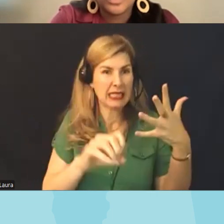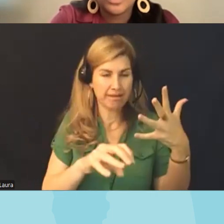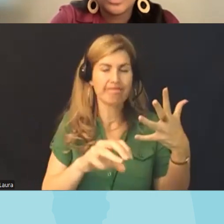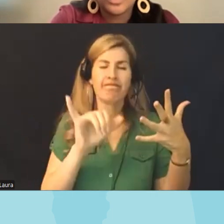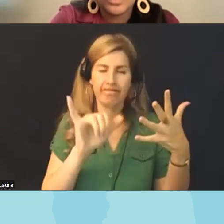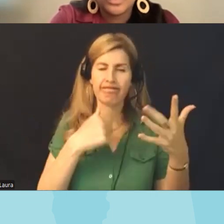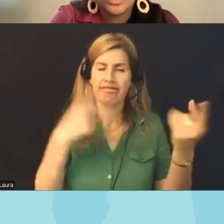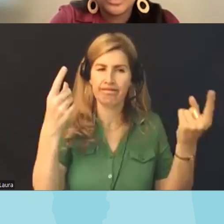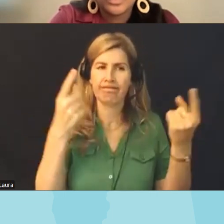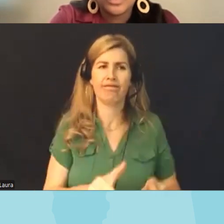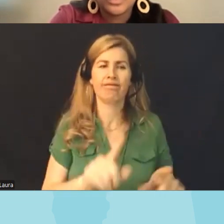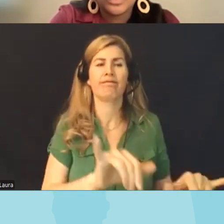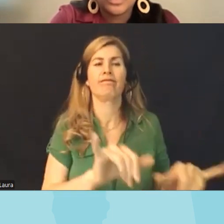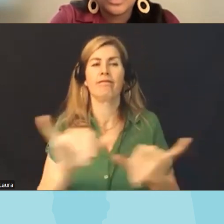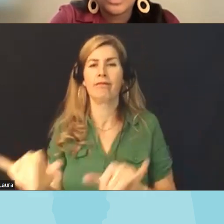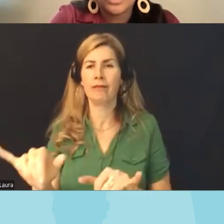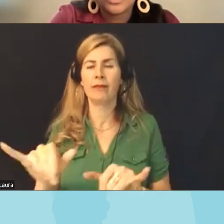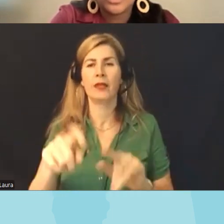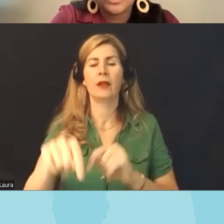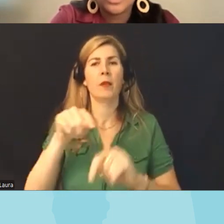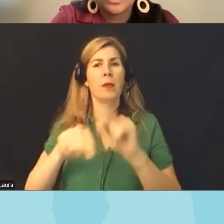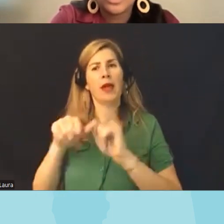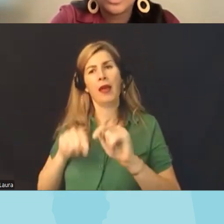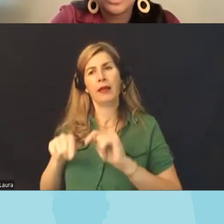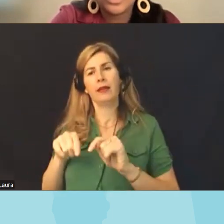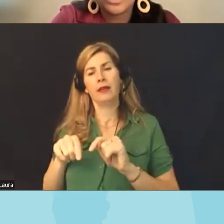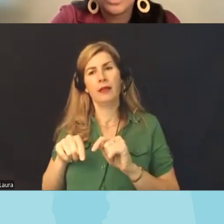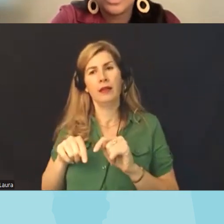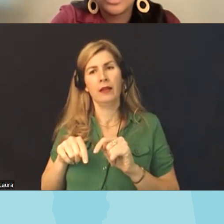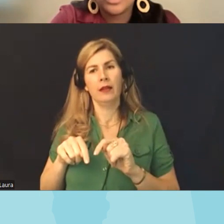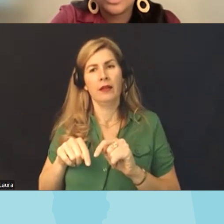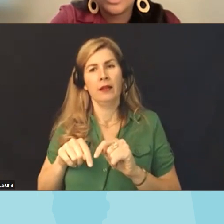to do all that to kind of go back to what we were talking about earlier is that um